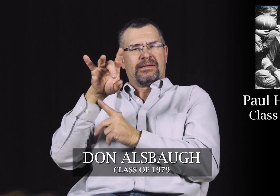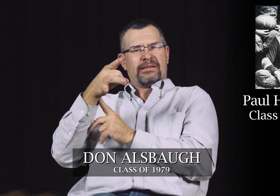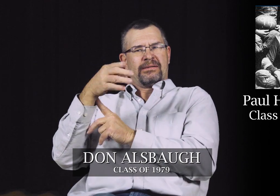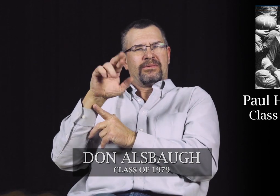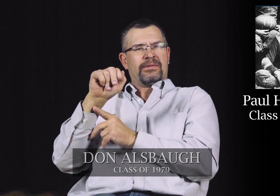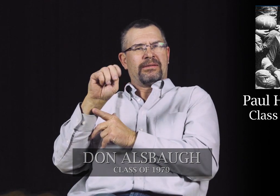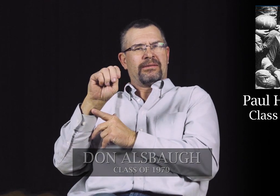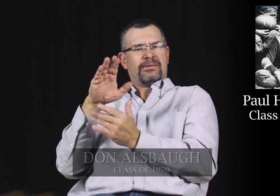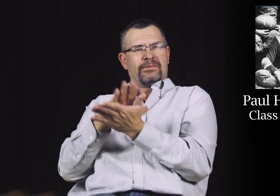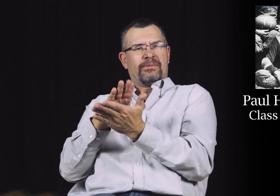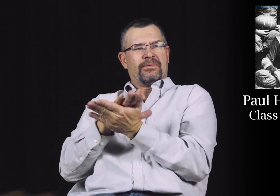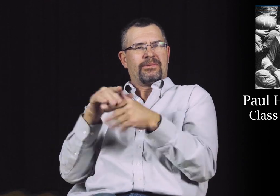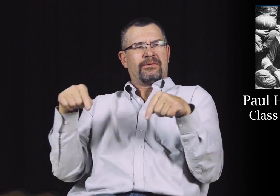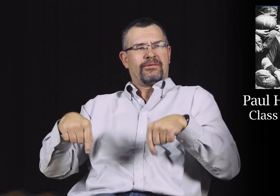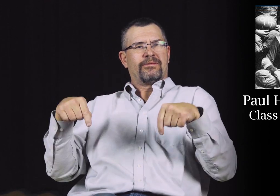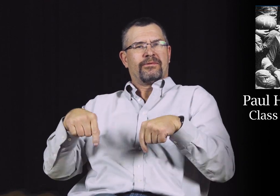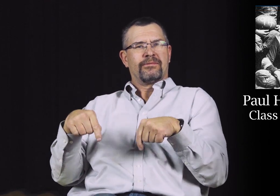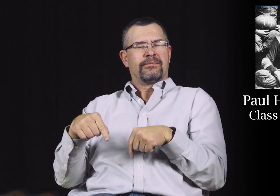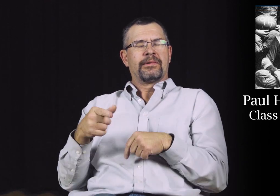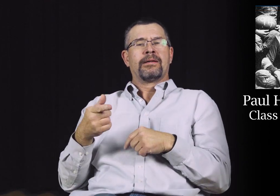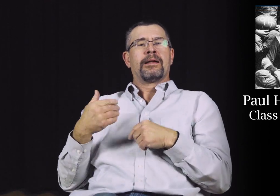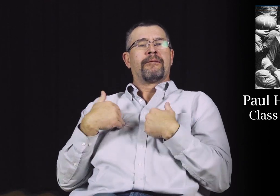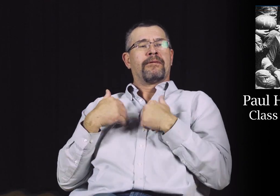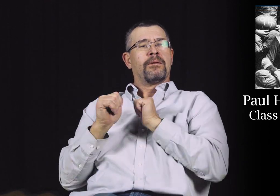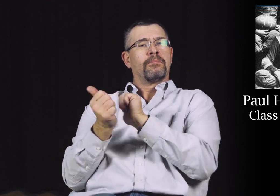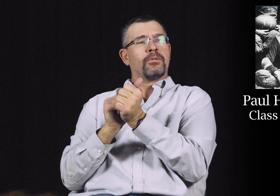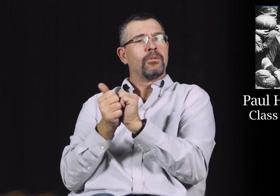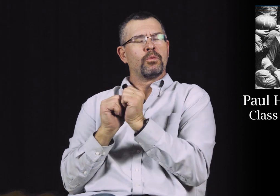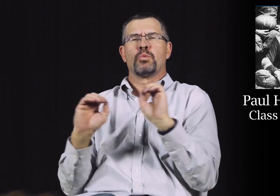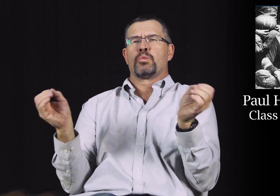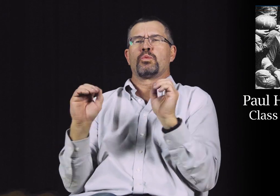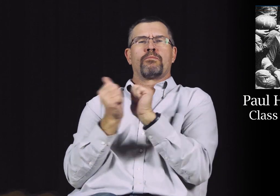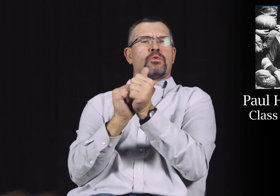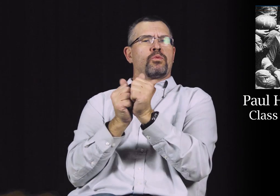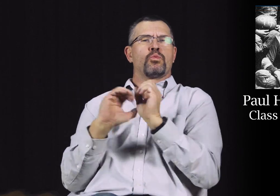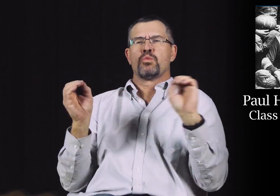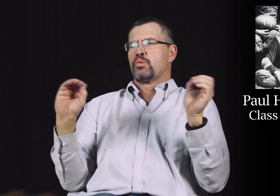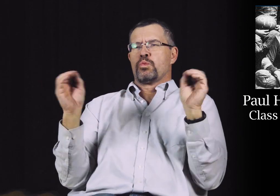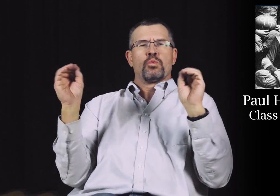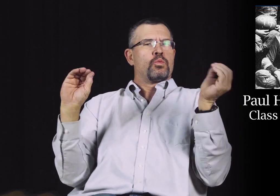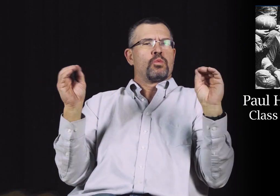He came to CSDB in 1883 as an 8th grader. And at that time there were no sports.